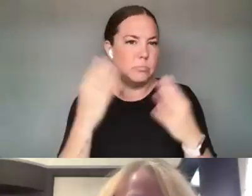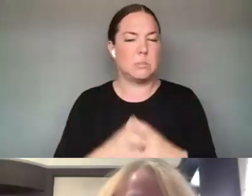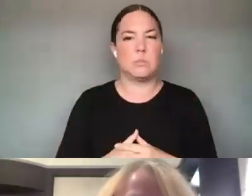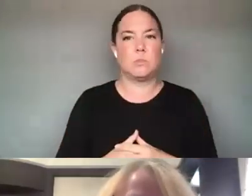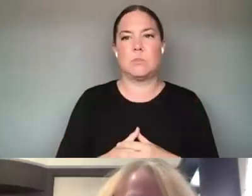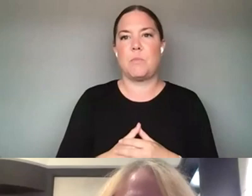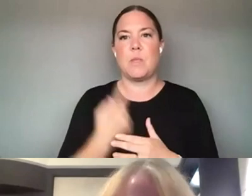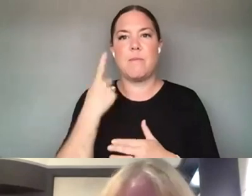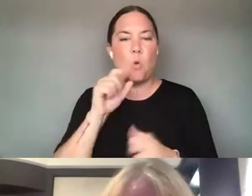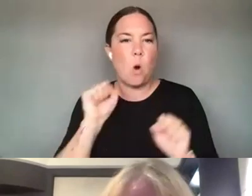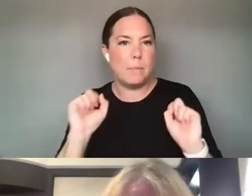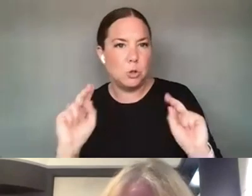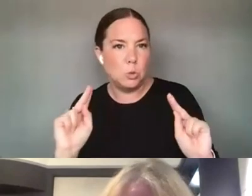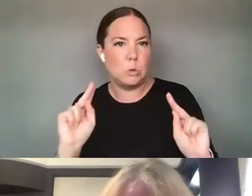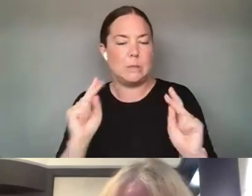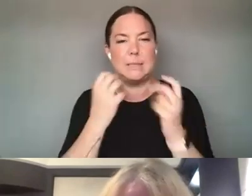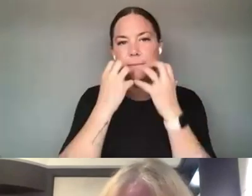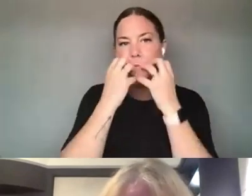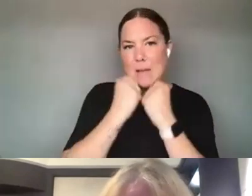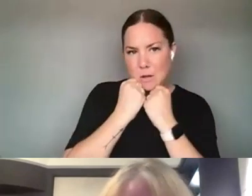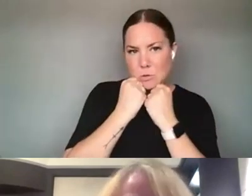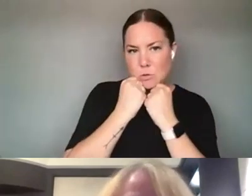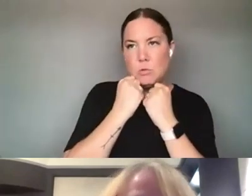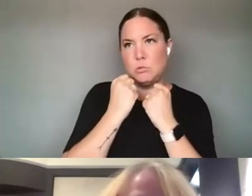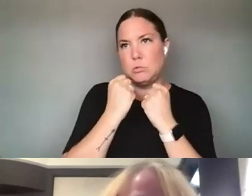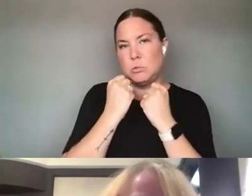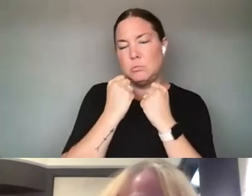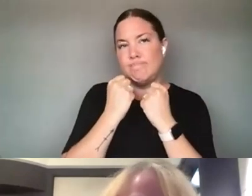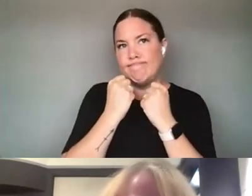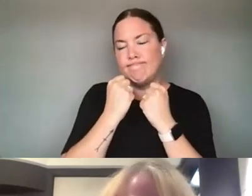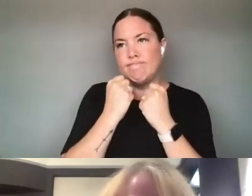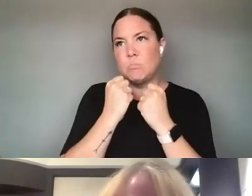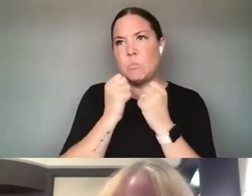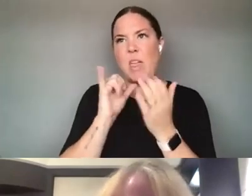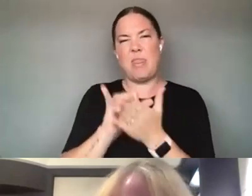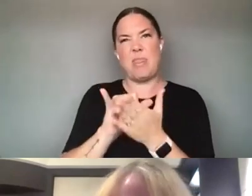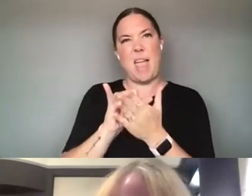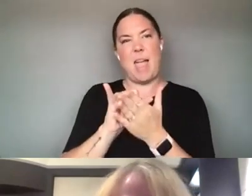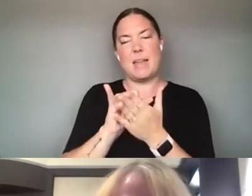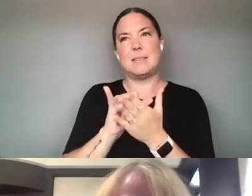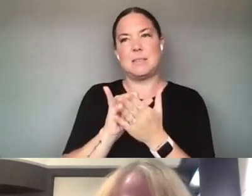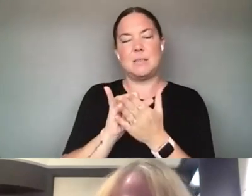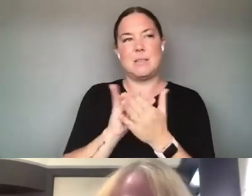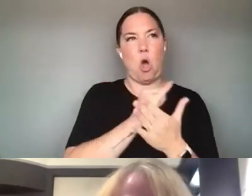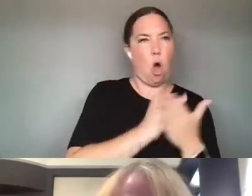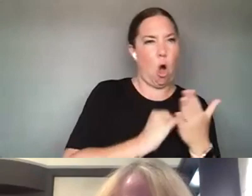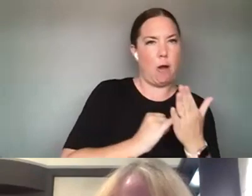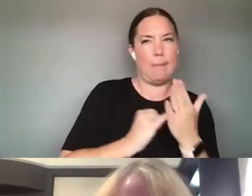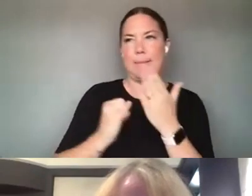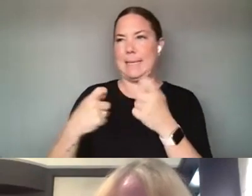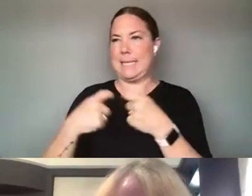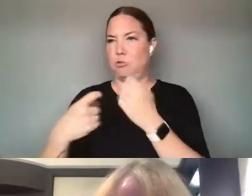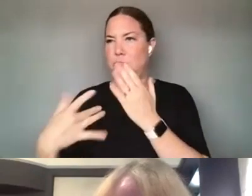VALUES HERE IS THIS INTERSECTION OF, YOU KNOW, ART AND DIGITAL TECH IS JUST SO EXCITING AND,